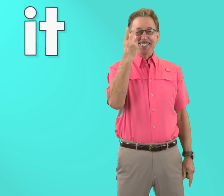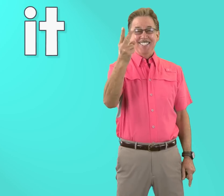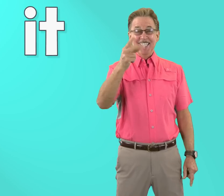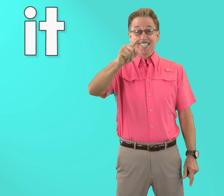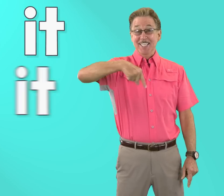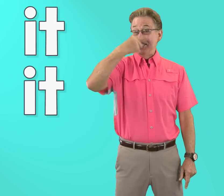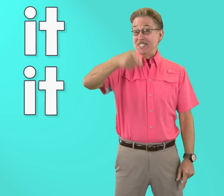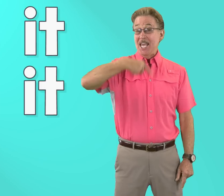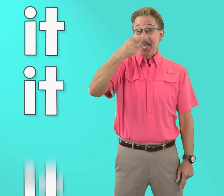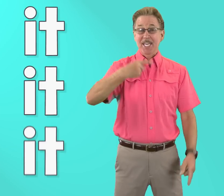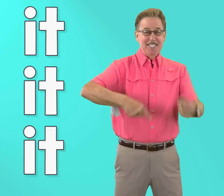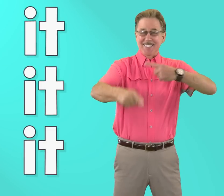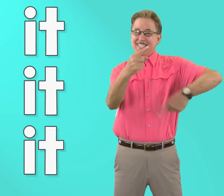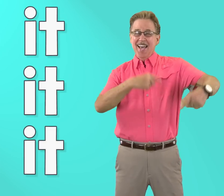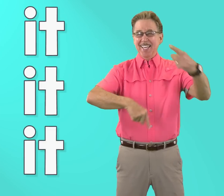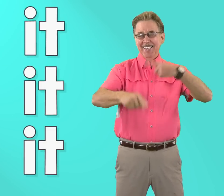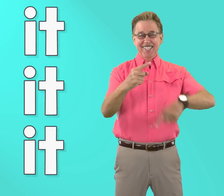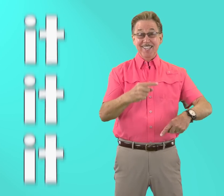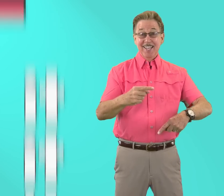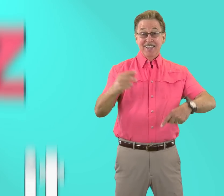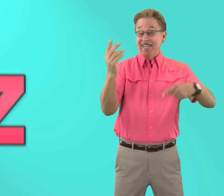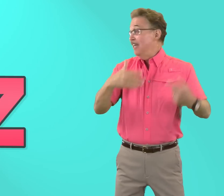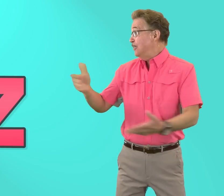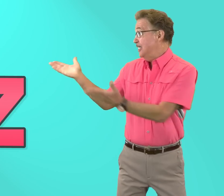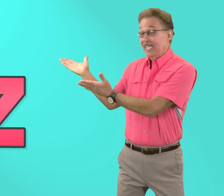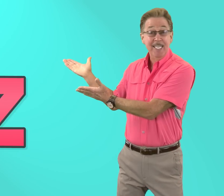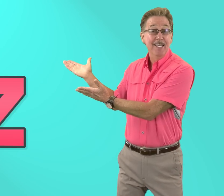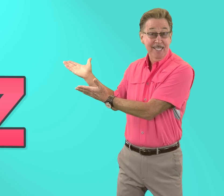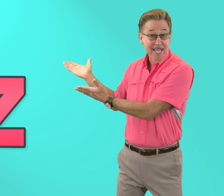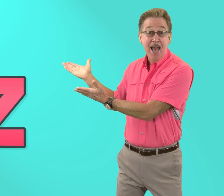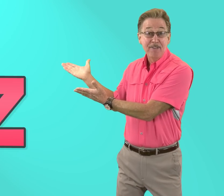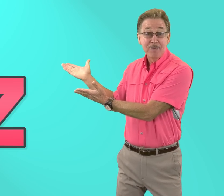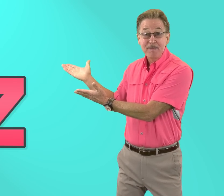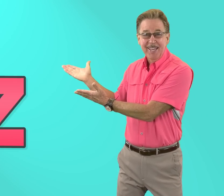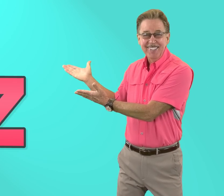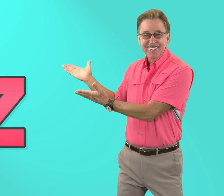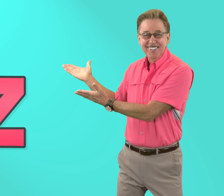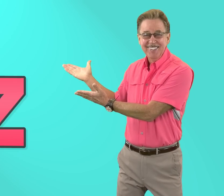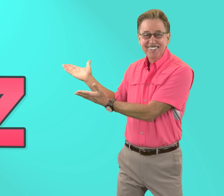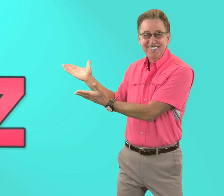See it, Say it Sign it Letter Z z in the alphabet